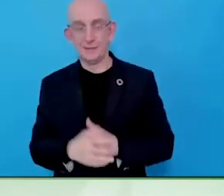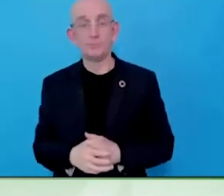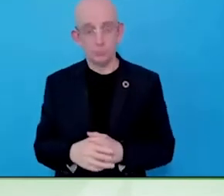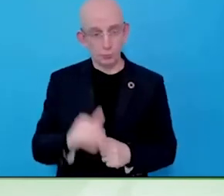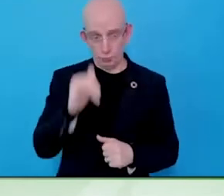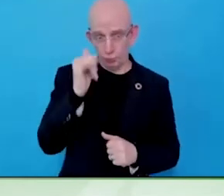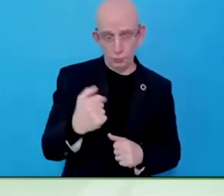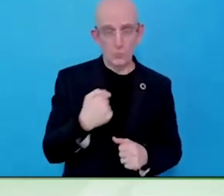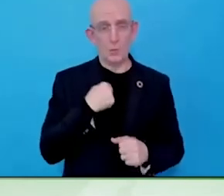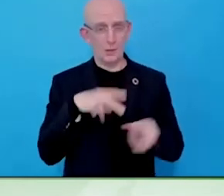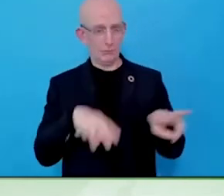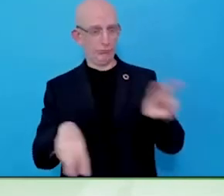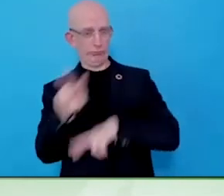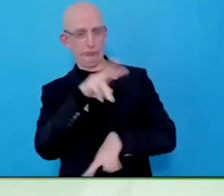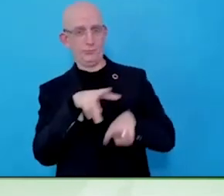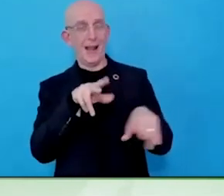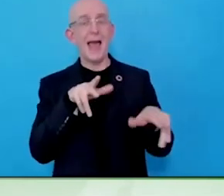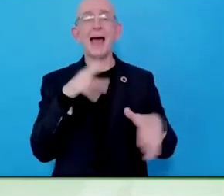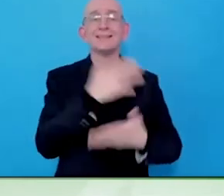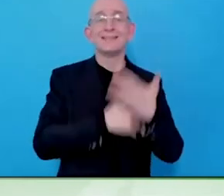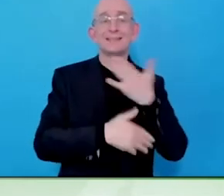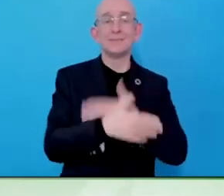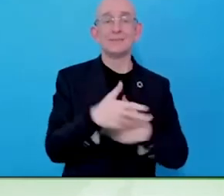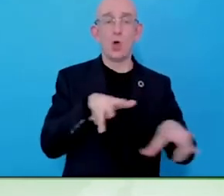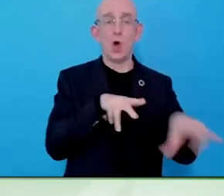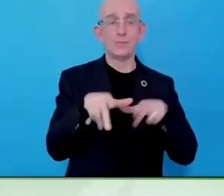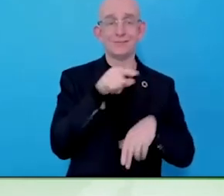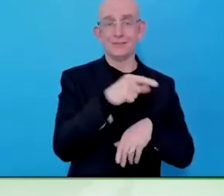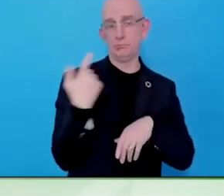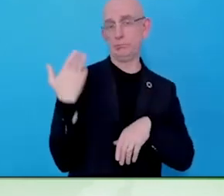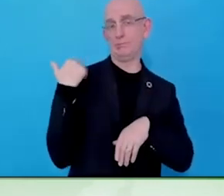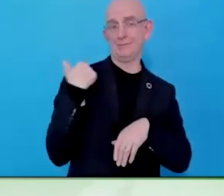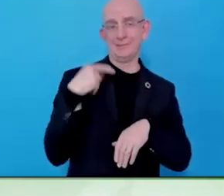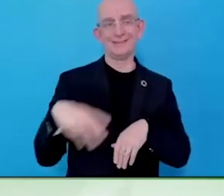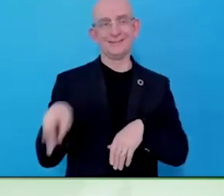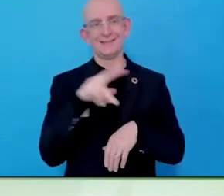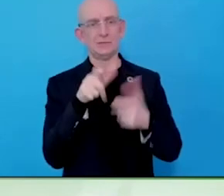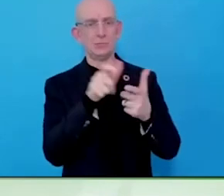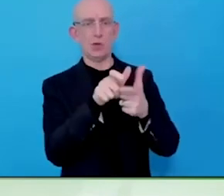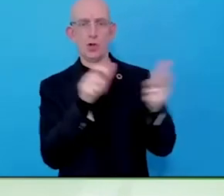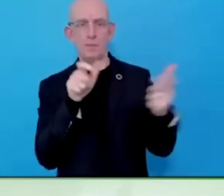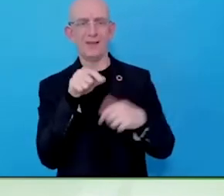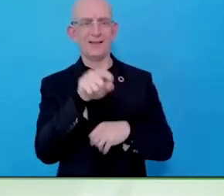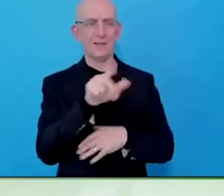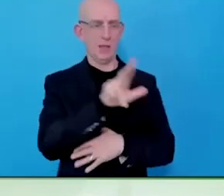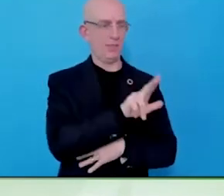What is realistic about that? What company is going to suddenly commit to training 300,000 people?